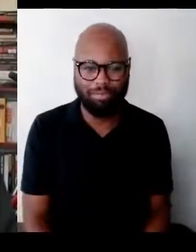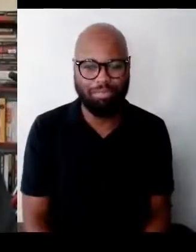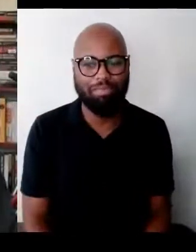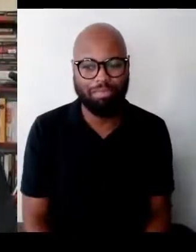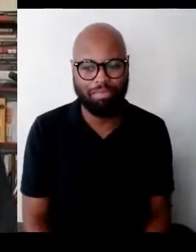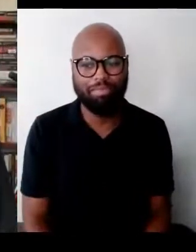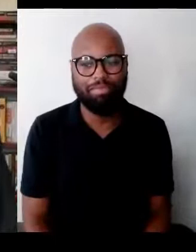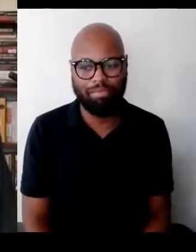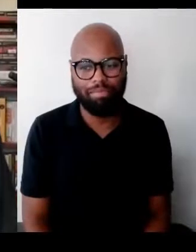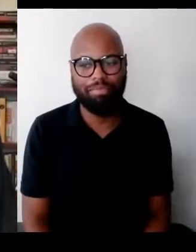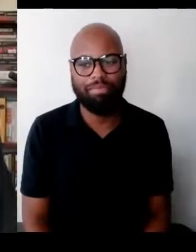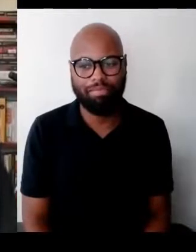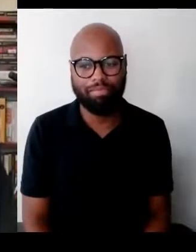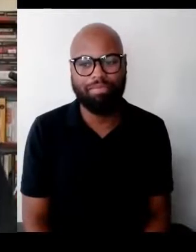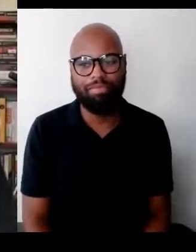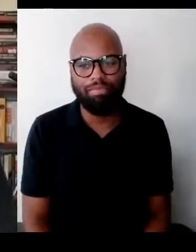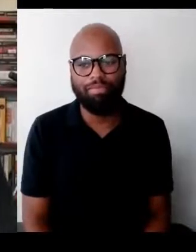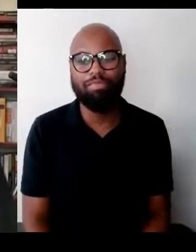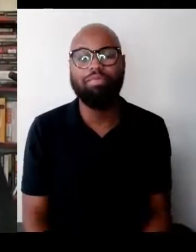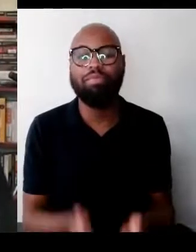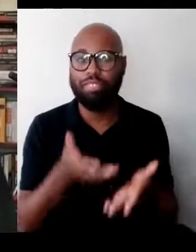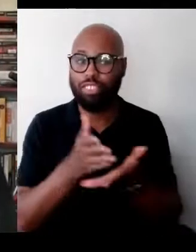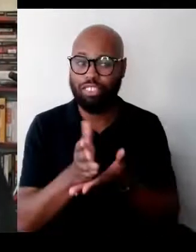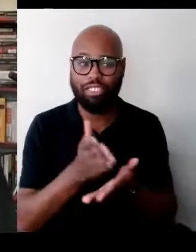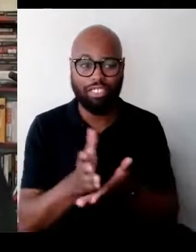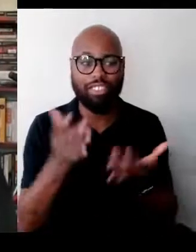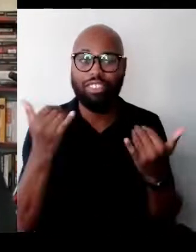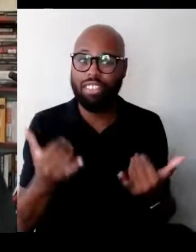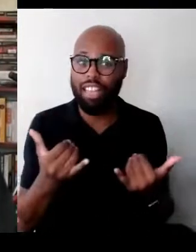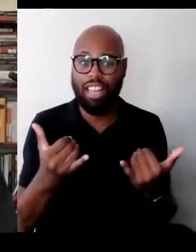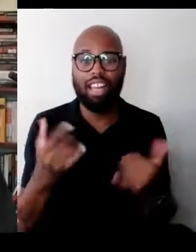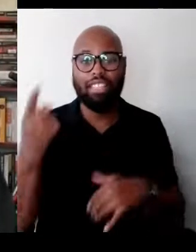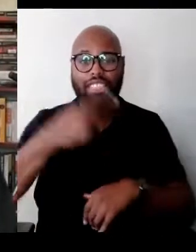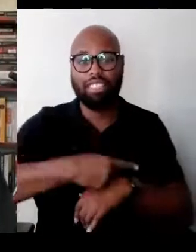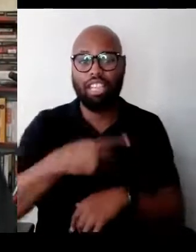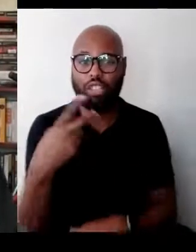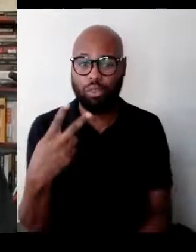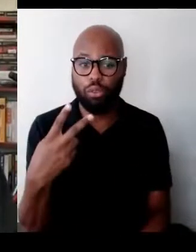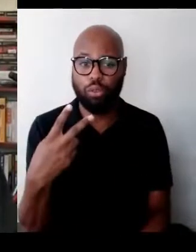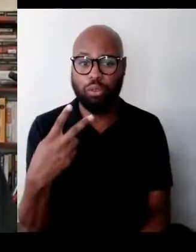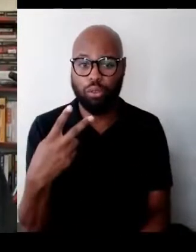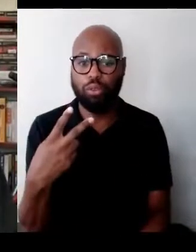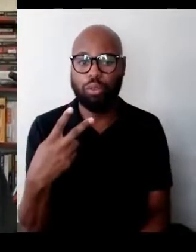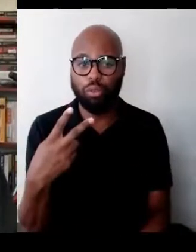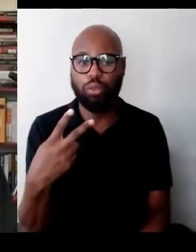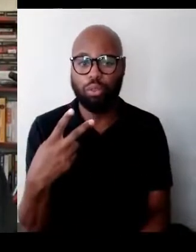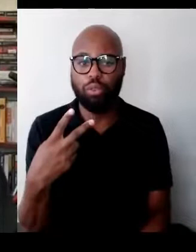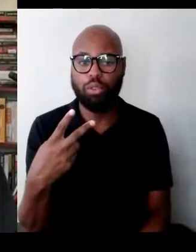All right, so here we are. Day two of SOMETIMES WE MUST INTERFERE: